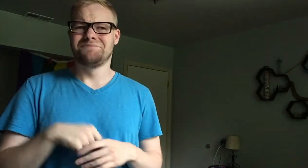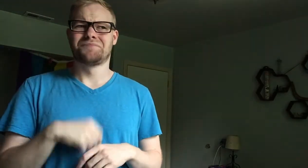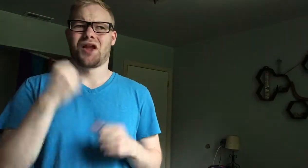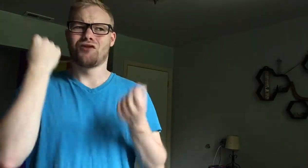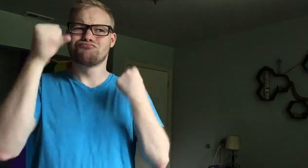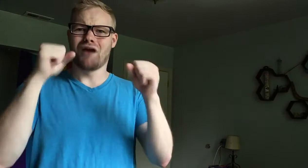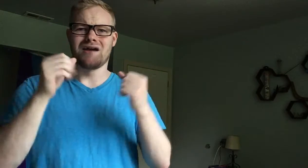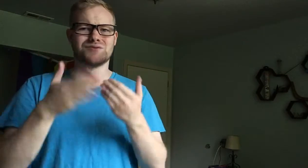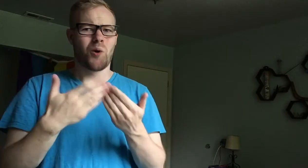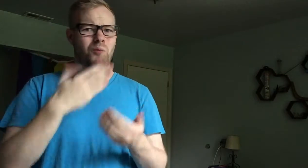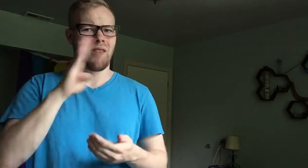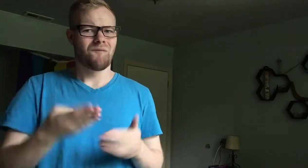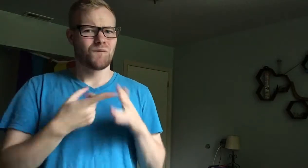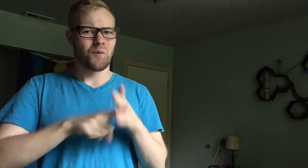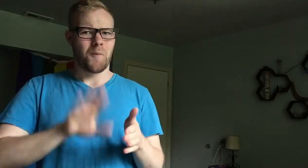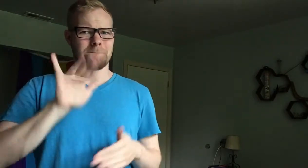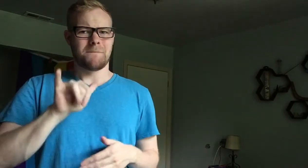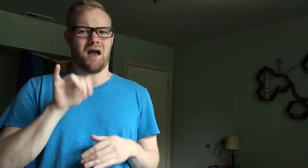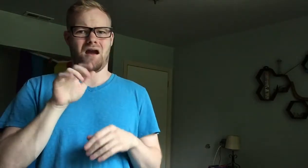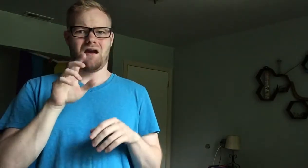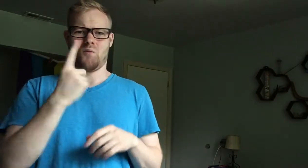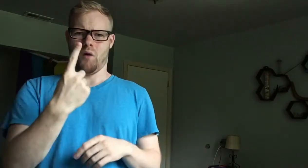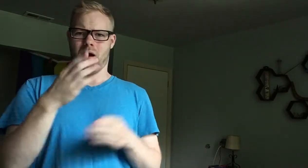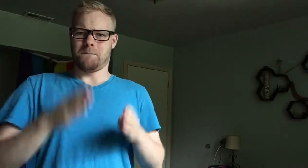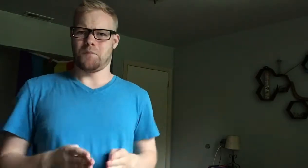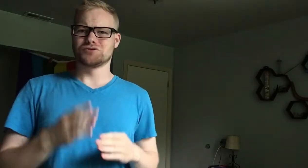riots are nearly never started by one person.